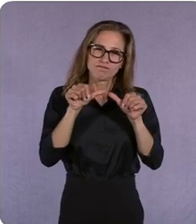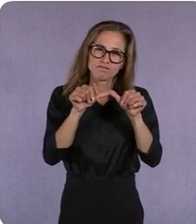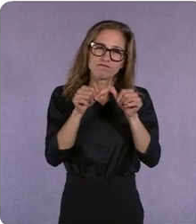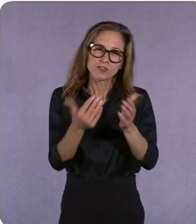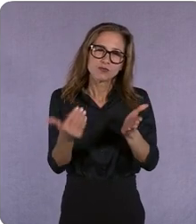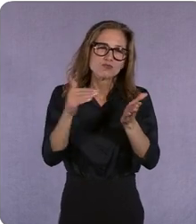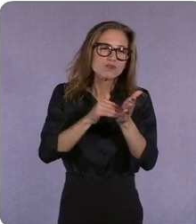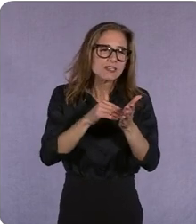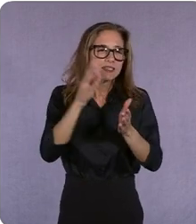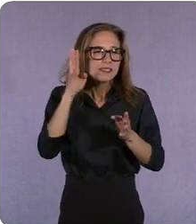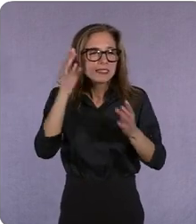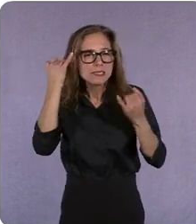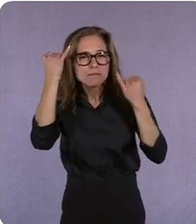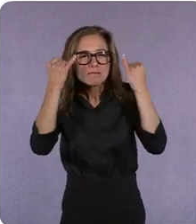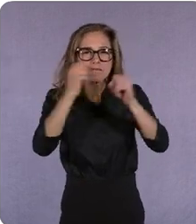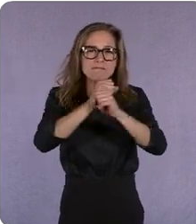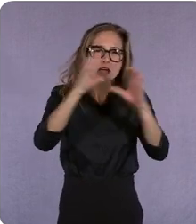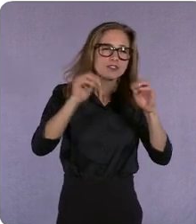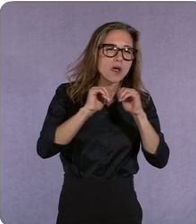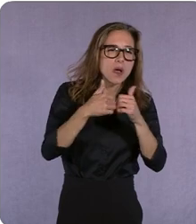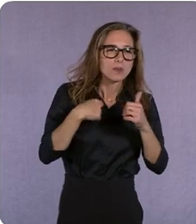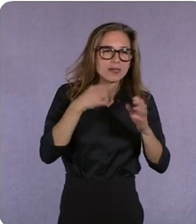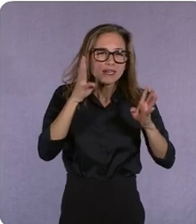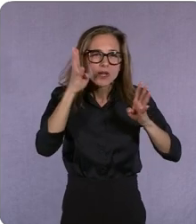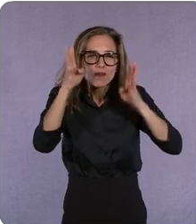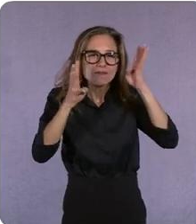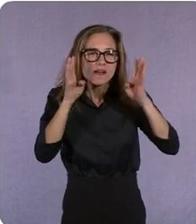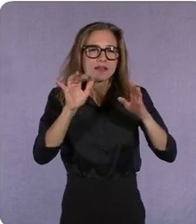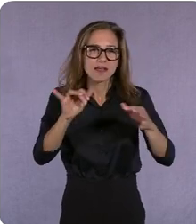how are we innovating the connection between and this is where digital is so good